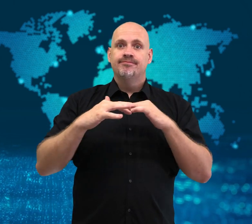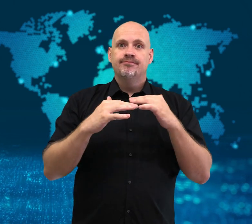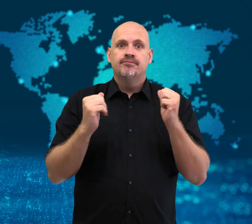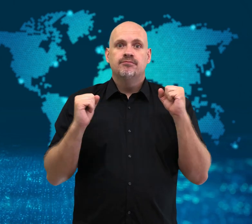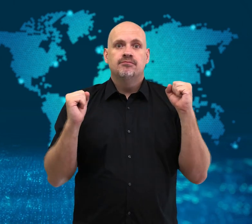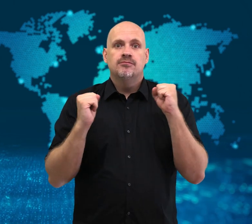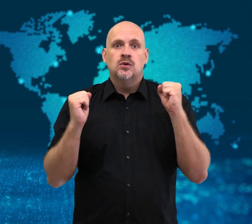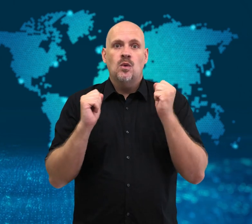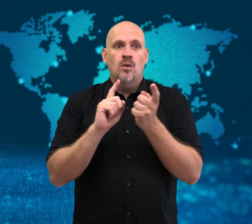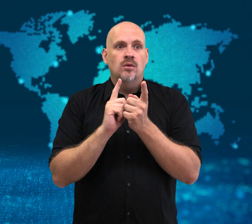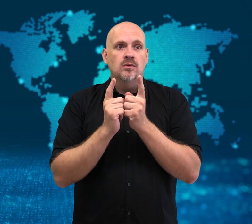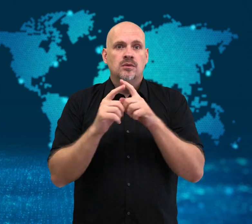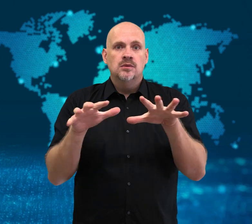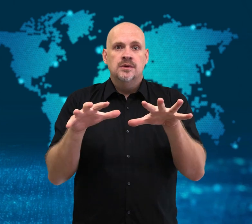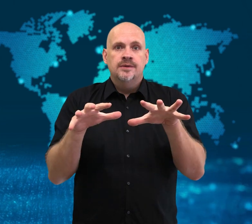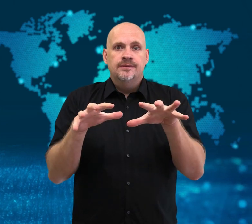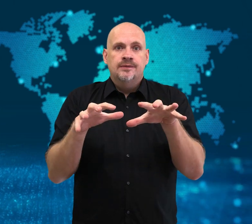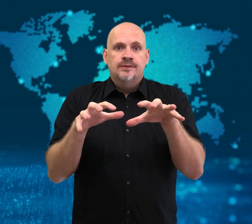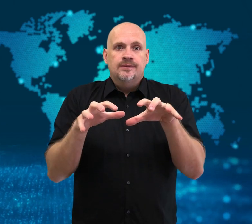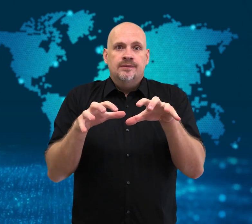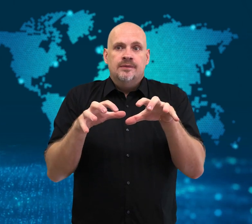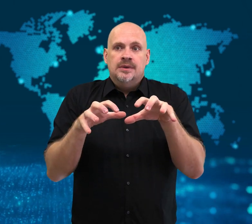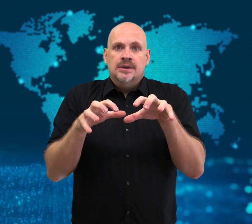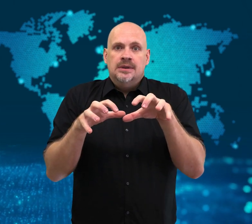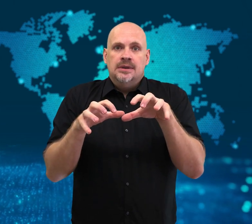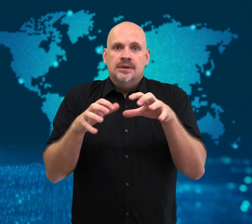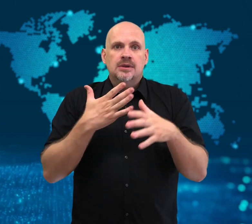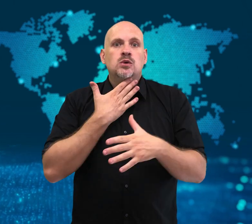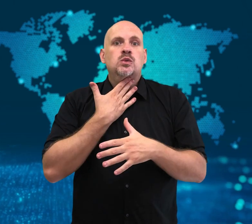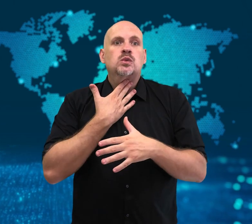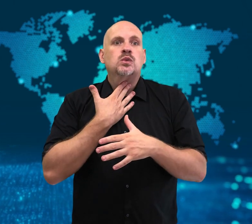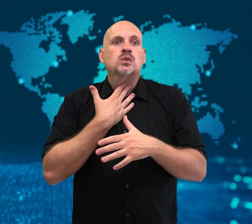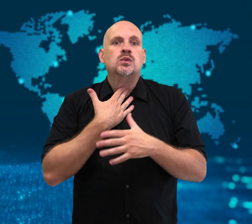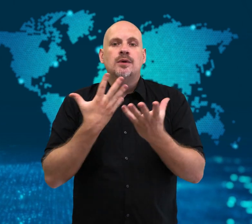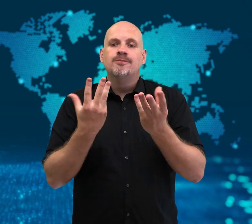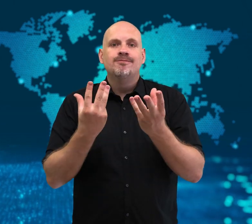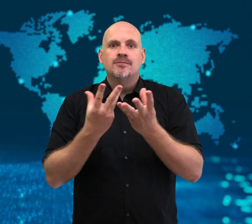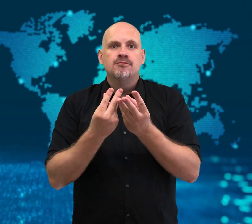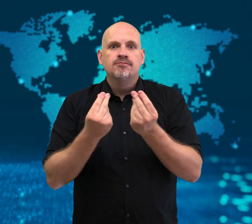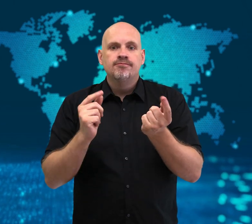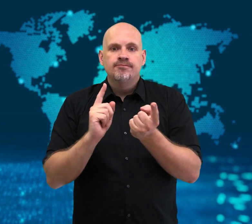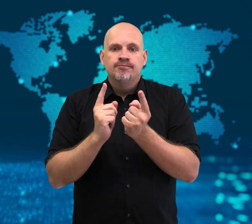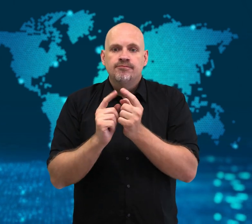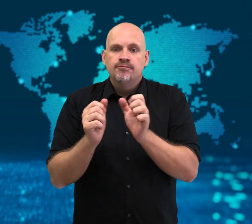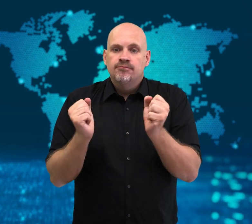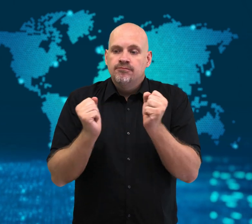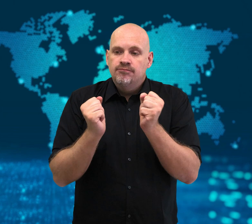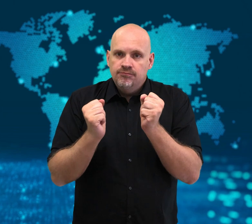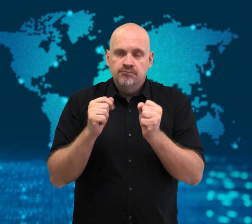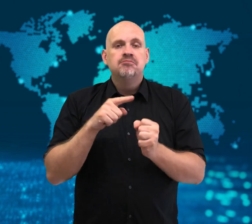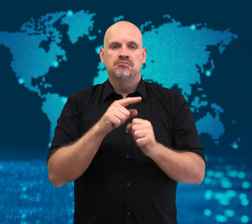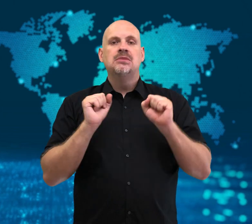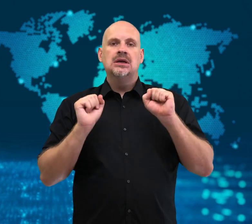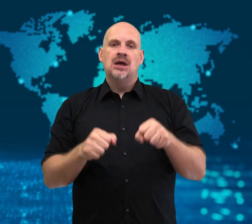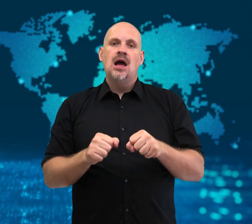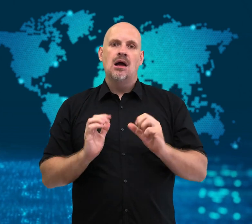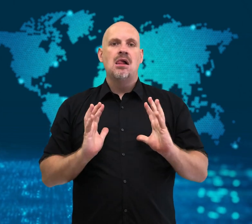They also live in moist habitats such as tree bark and soil.